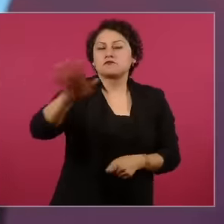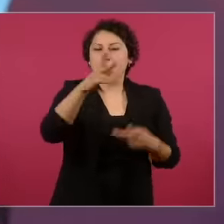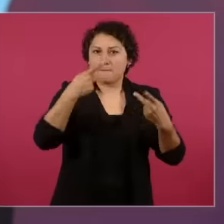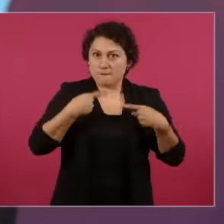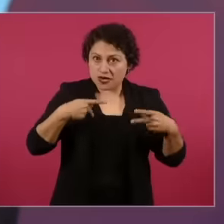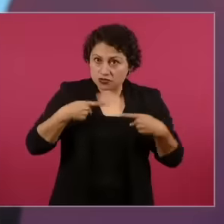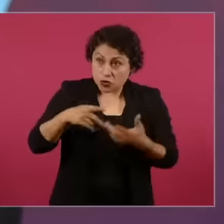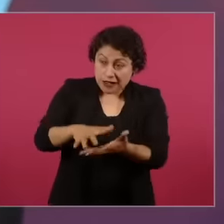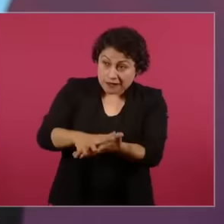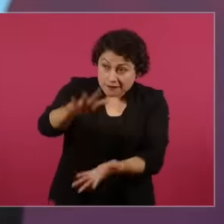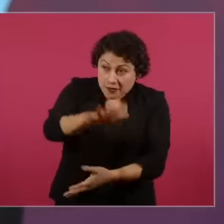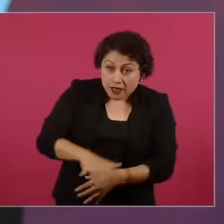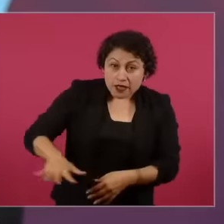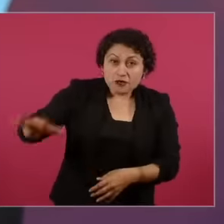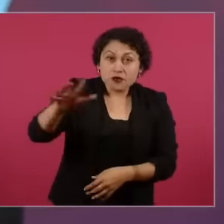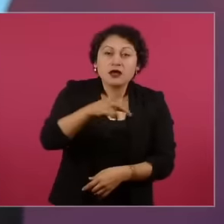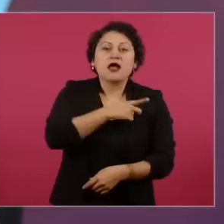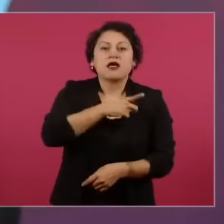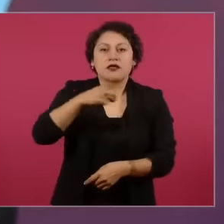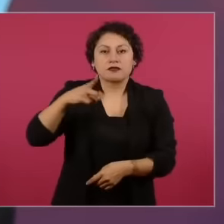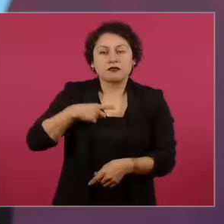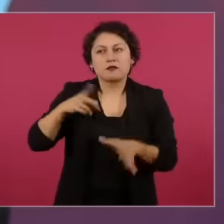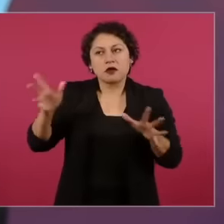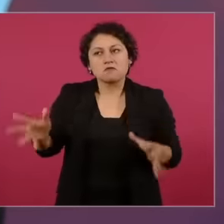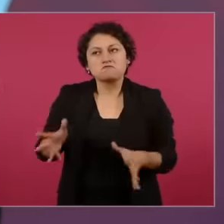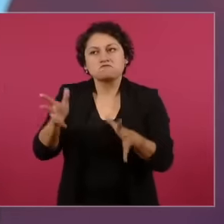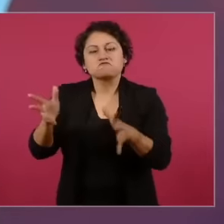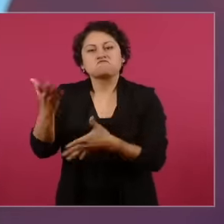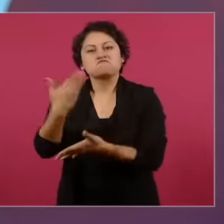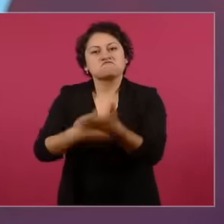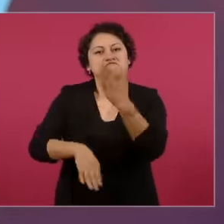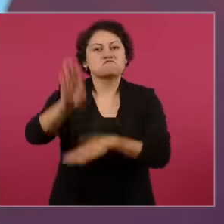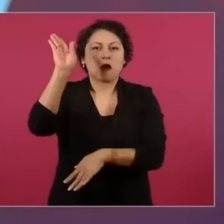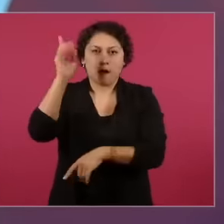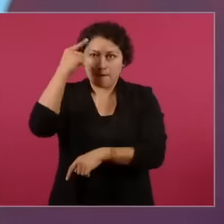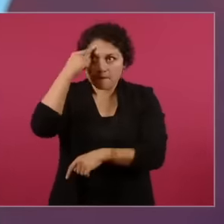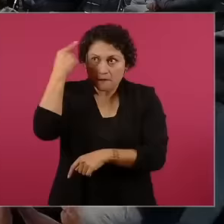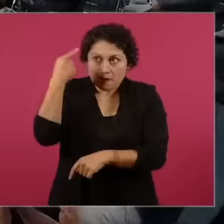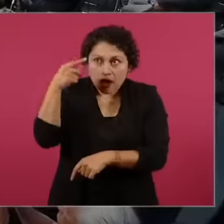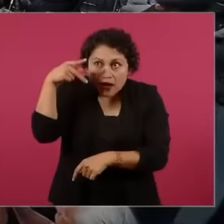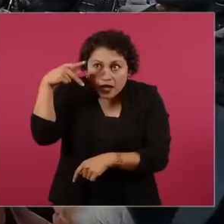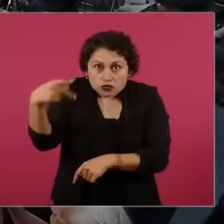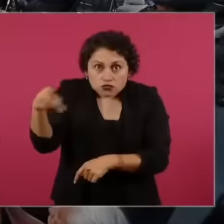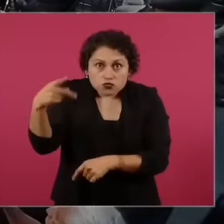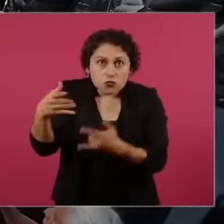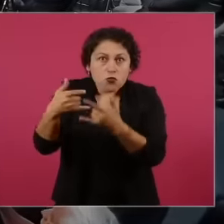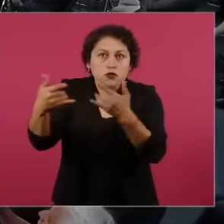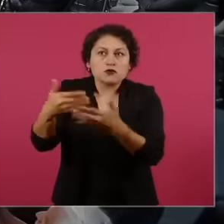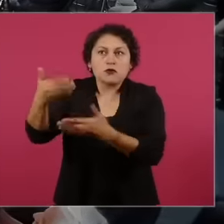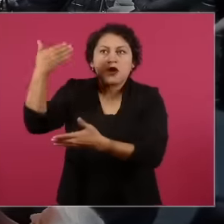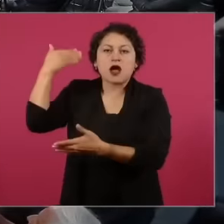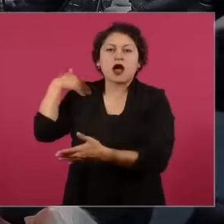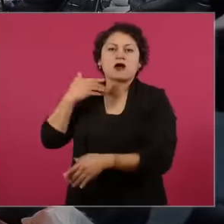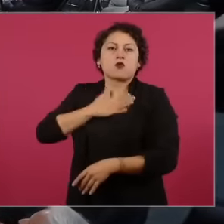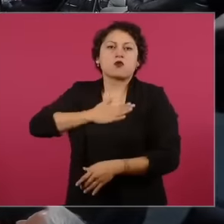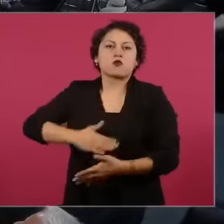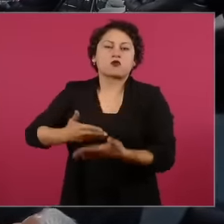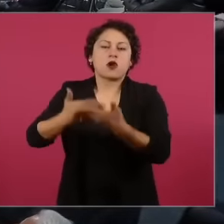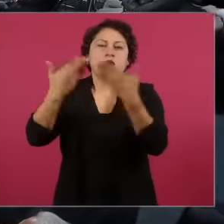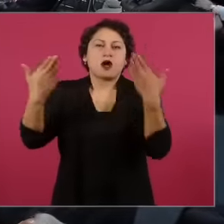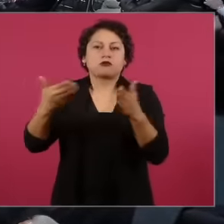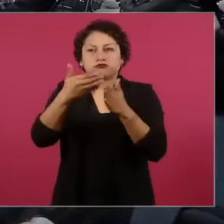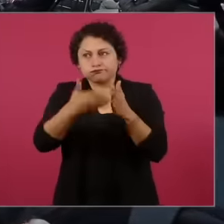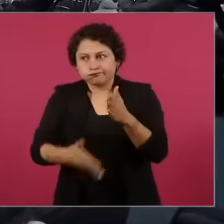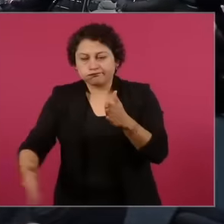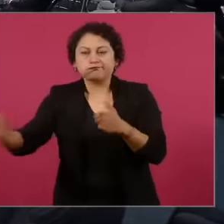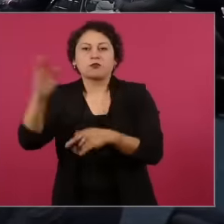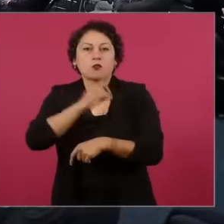overcome those circumstances that limit them from birth to death. We need a